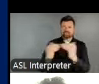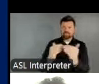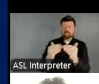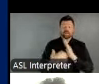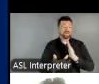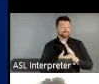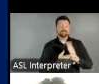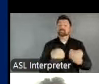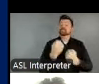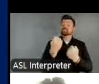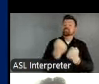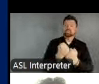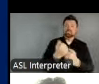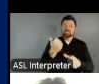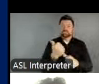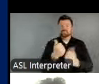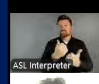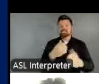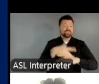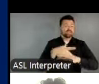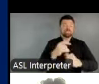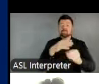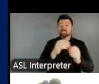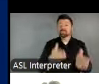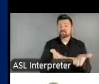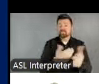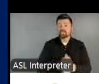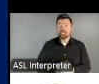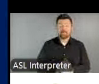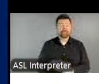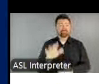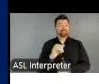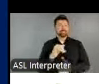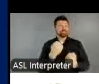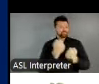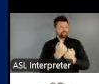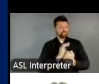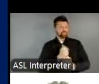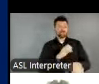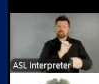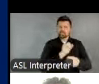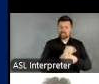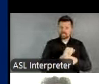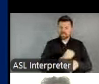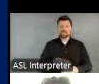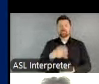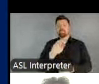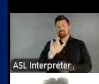for participants as well. We've also bolstered our work on the Mayor's Institute on City Design,